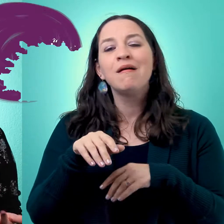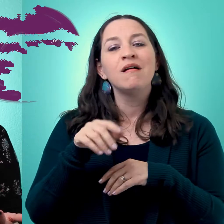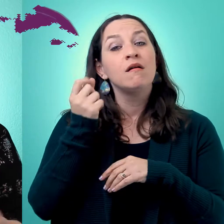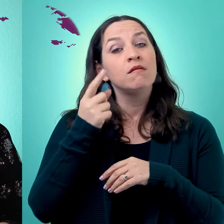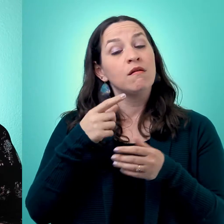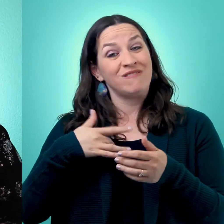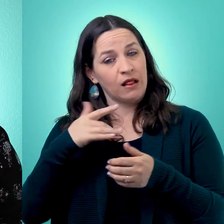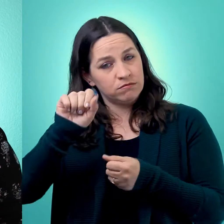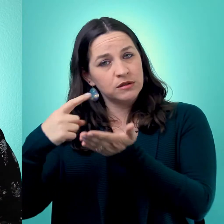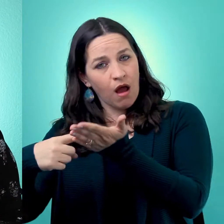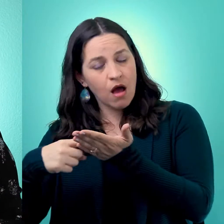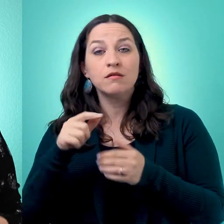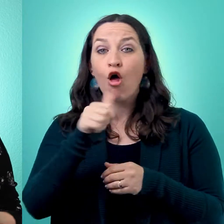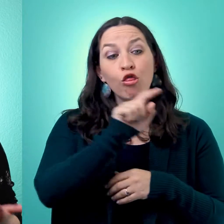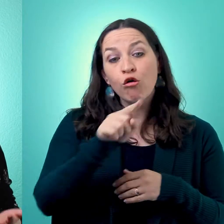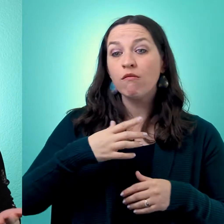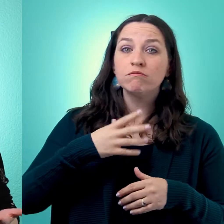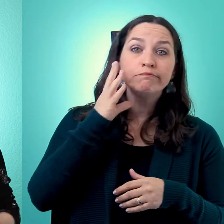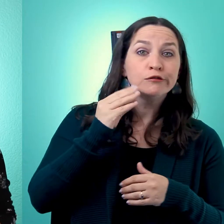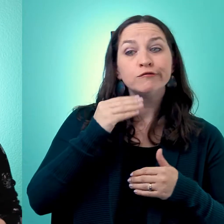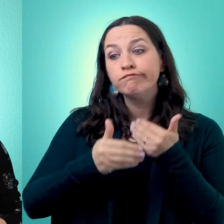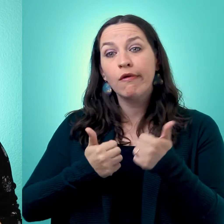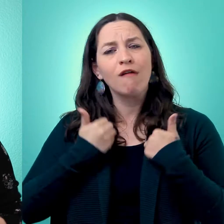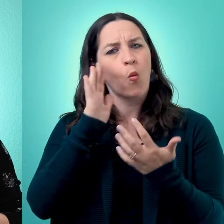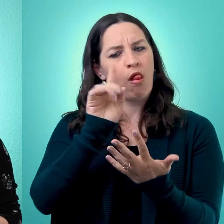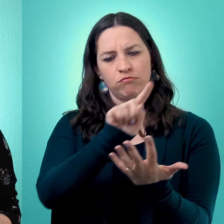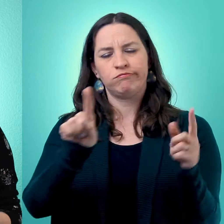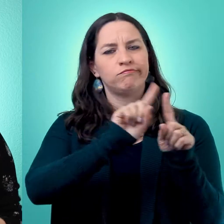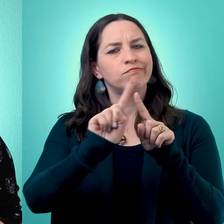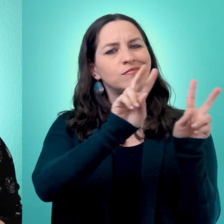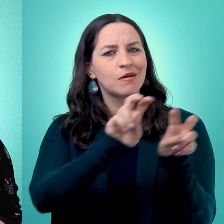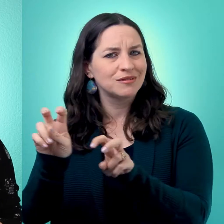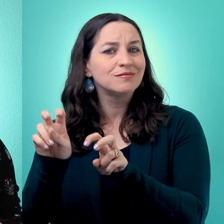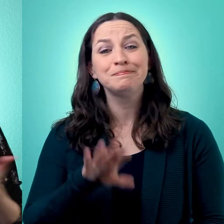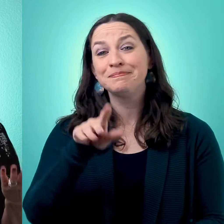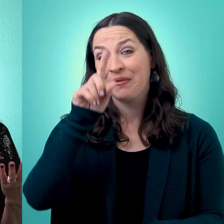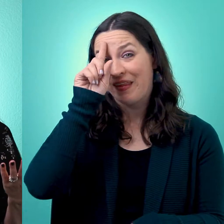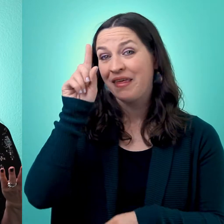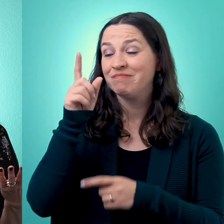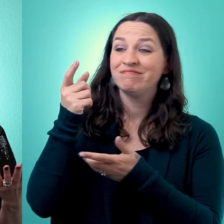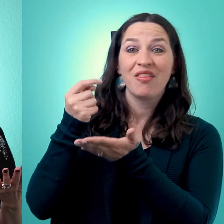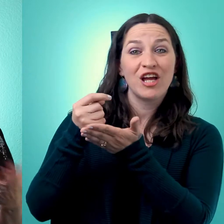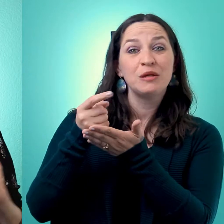Again, you do talk about your feelings, but there's lots of other parts of your life that it's important to talk about. Some people think that therapists have